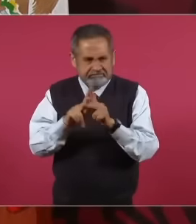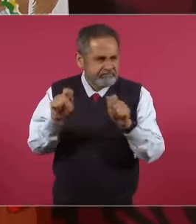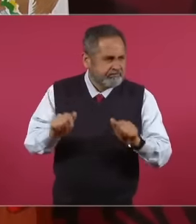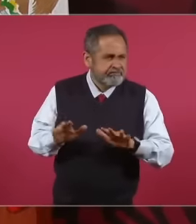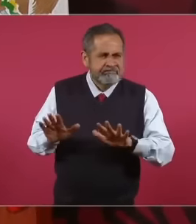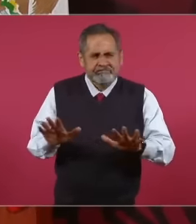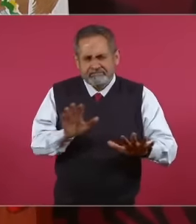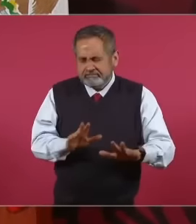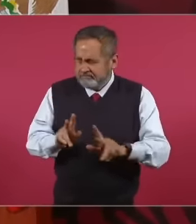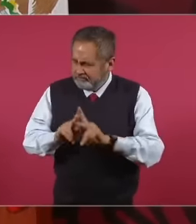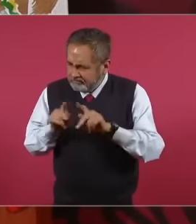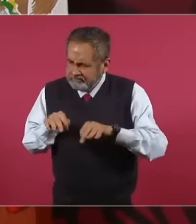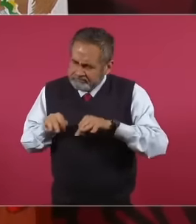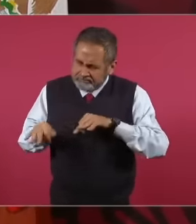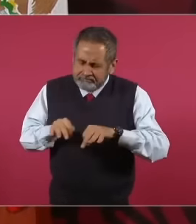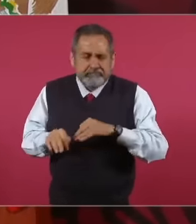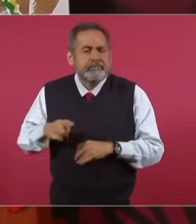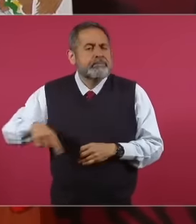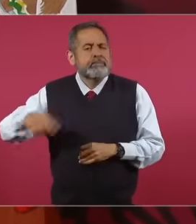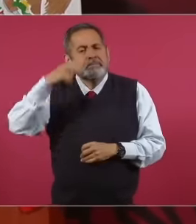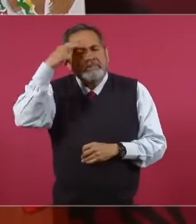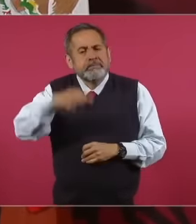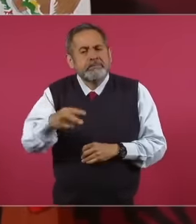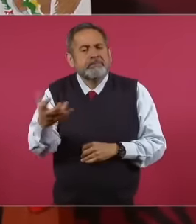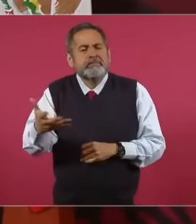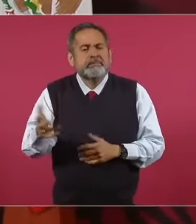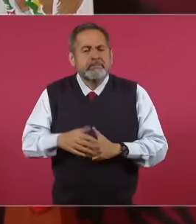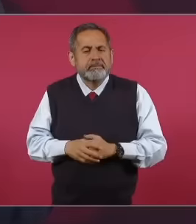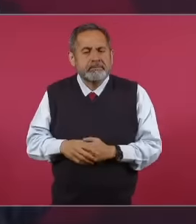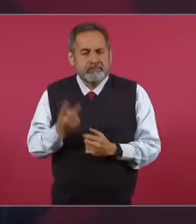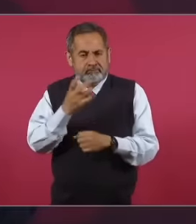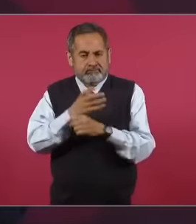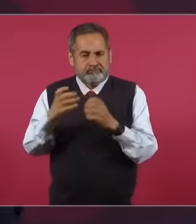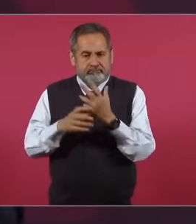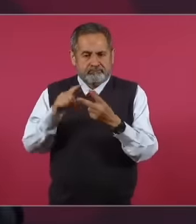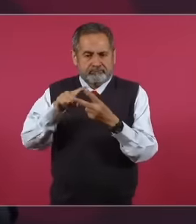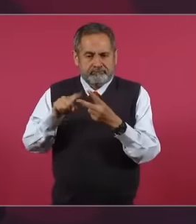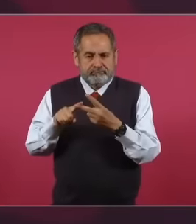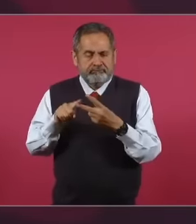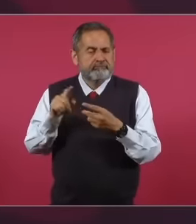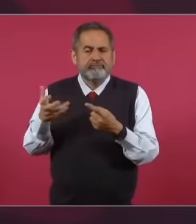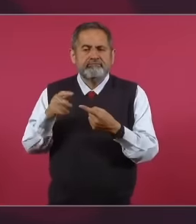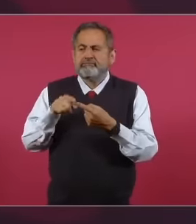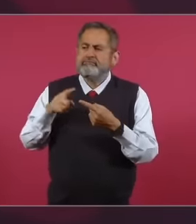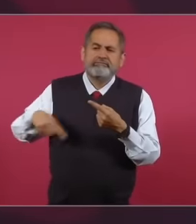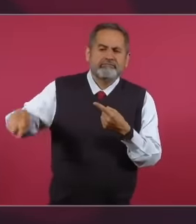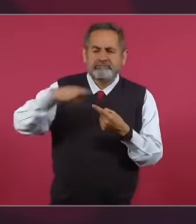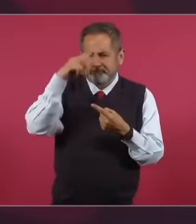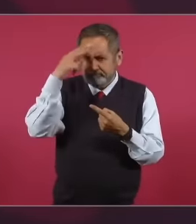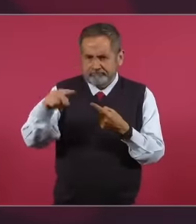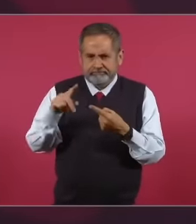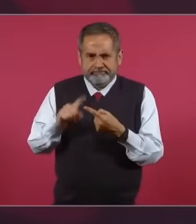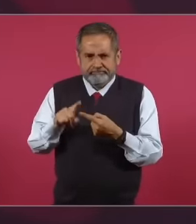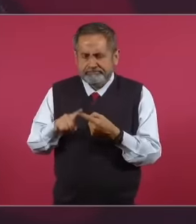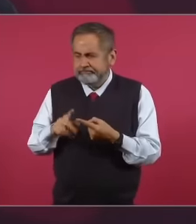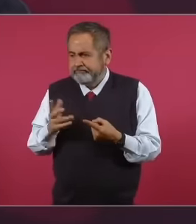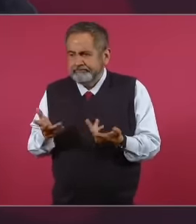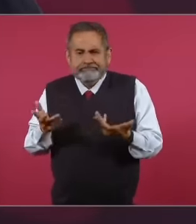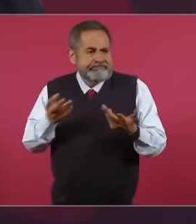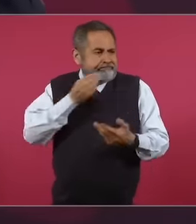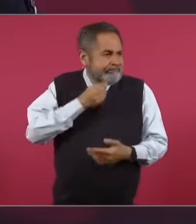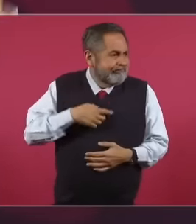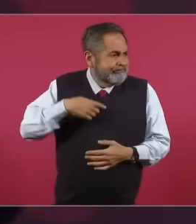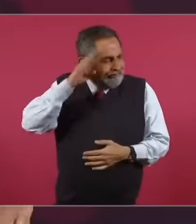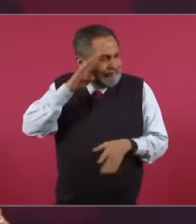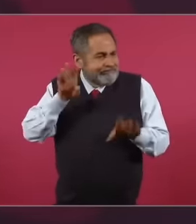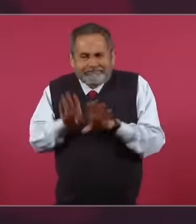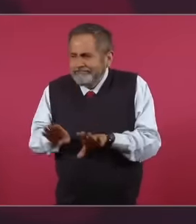What did the Mexicans do two things? One, they made a living as best they could and